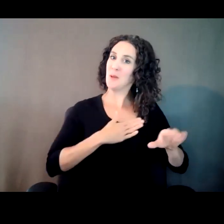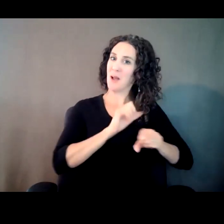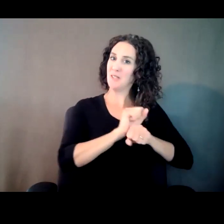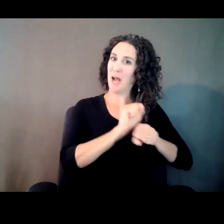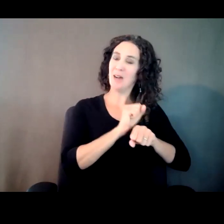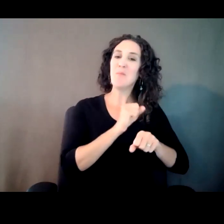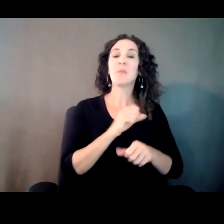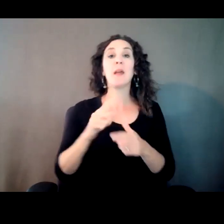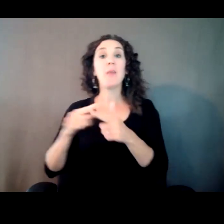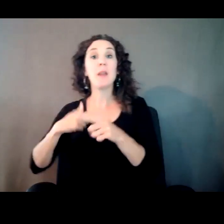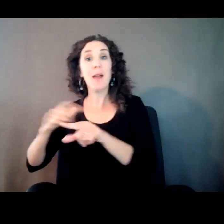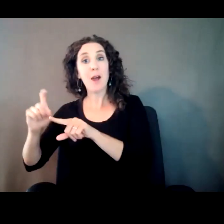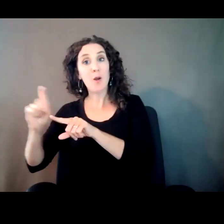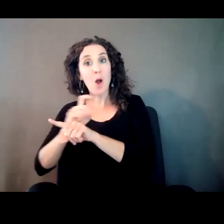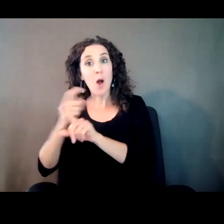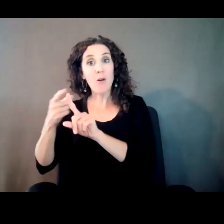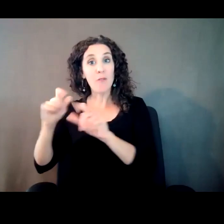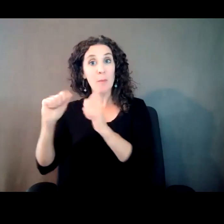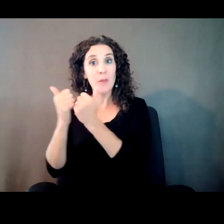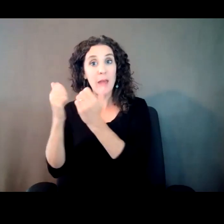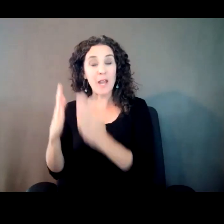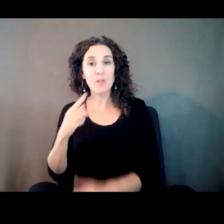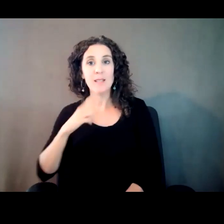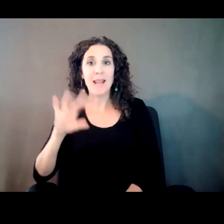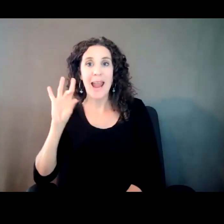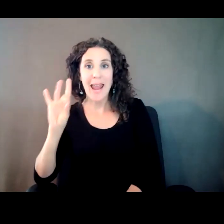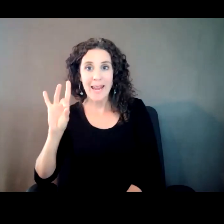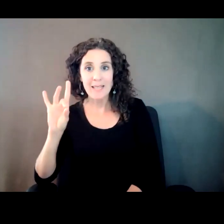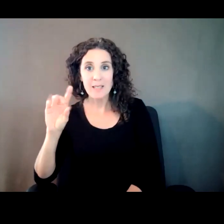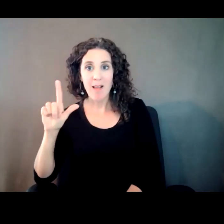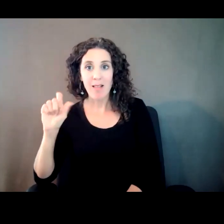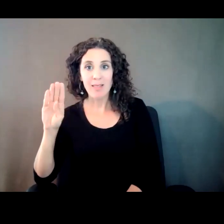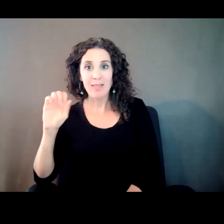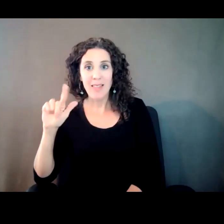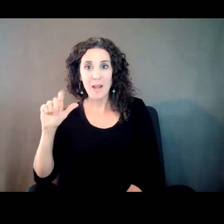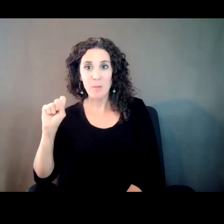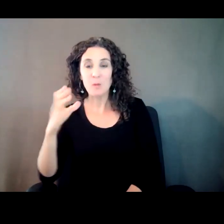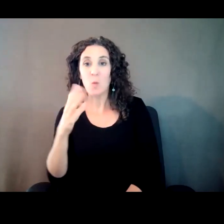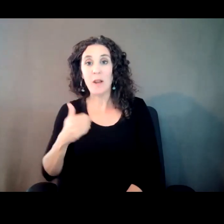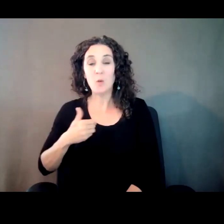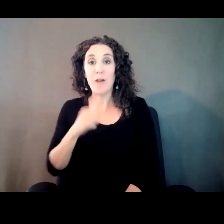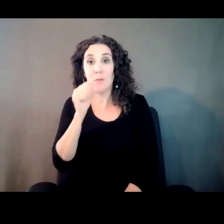I got a call from my agent saying eight labels wanted private showcases. They loved the music.